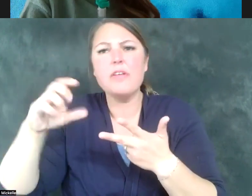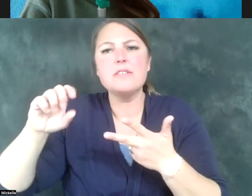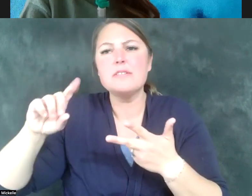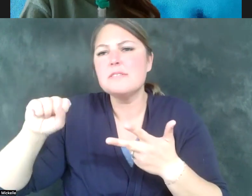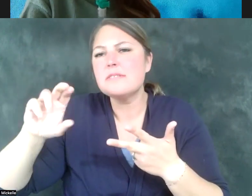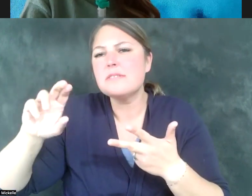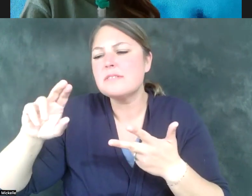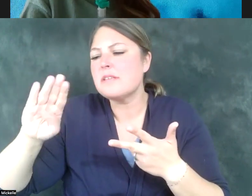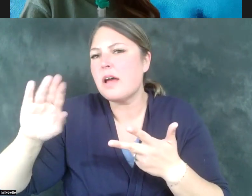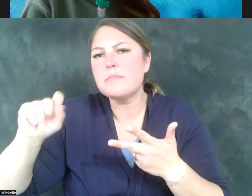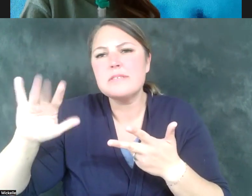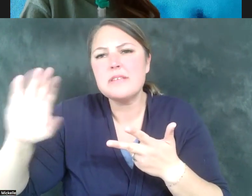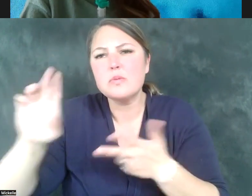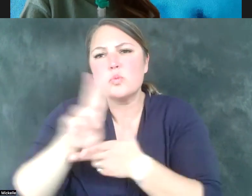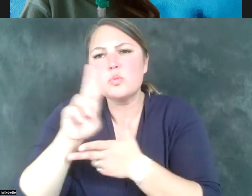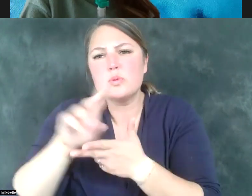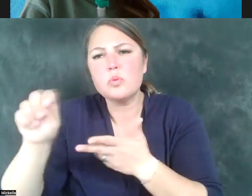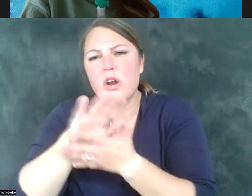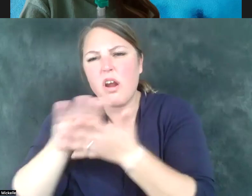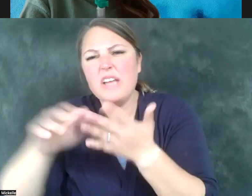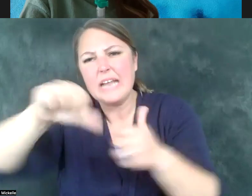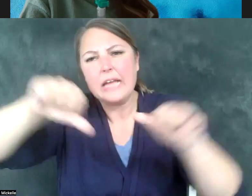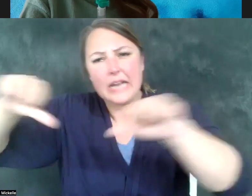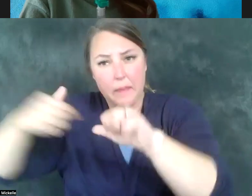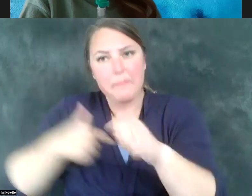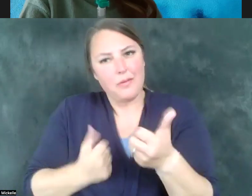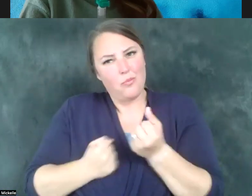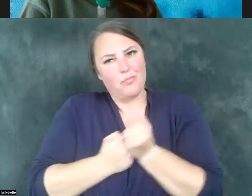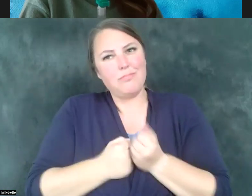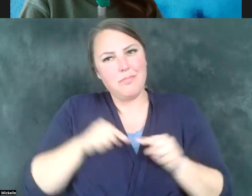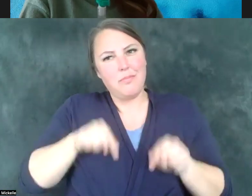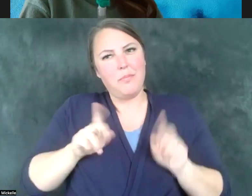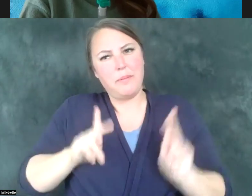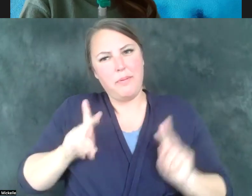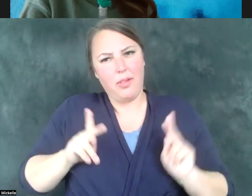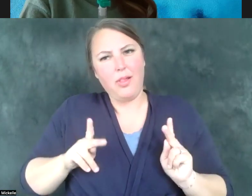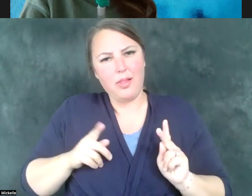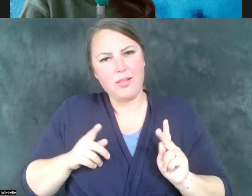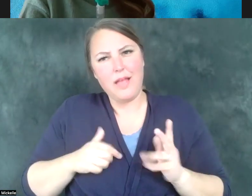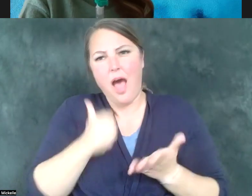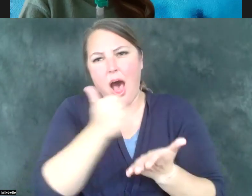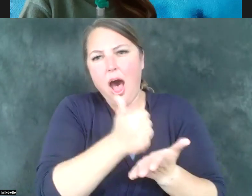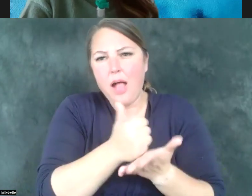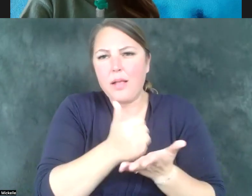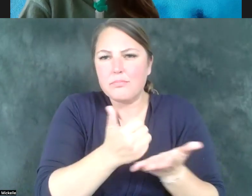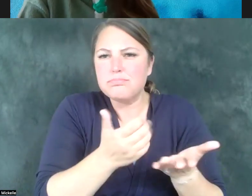claims. But for these three decades that I've been working in this area, I've